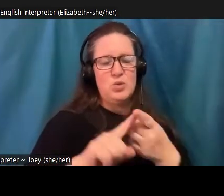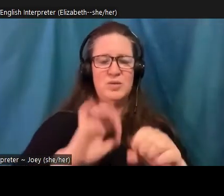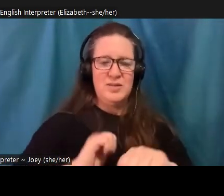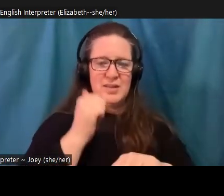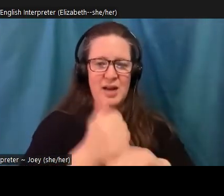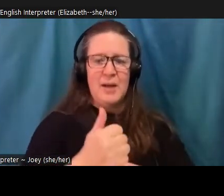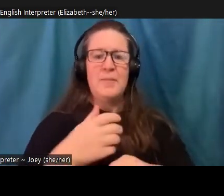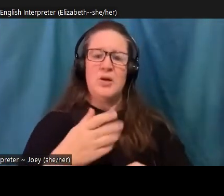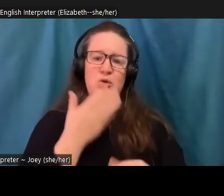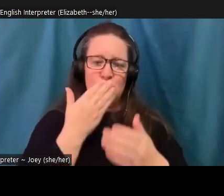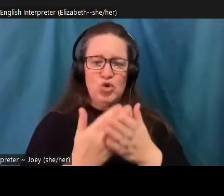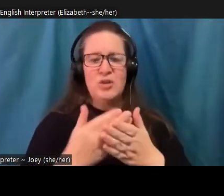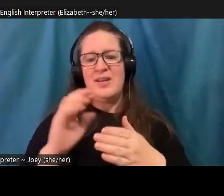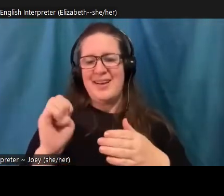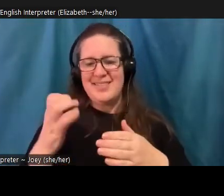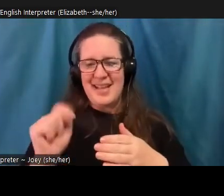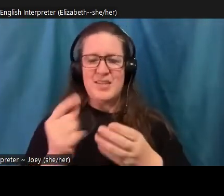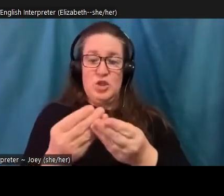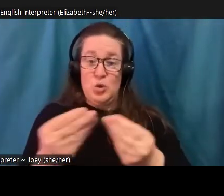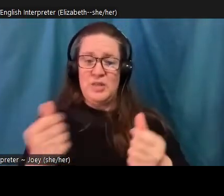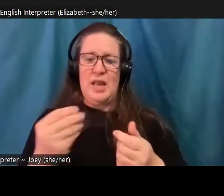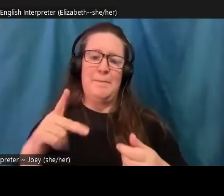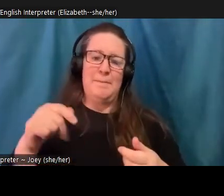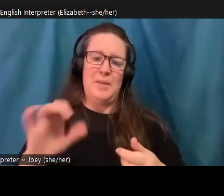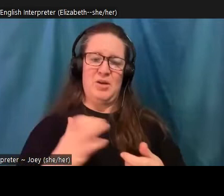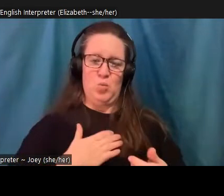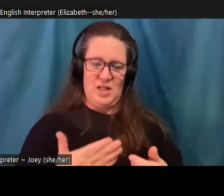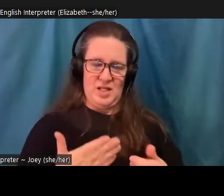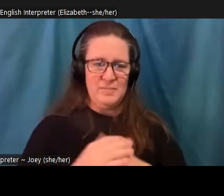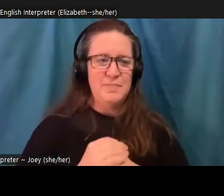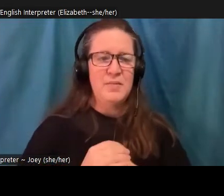So while I acknowledge that many may see the focus on our emotional responses, a way